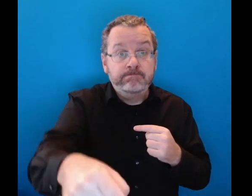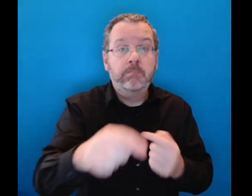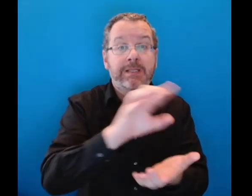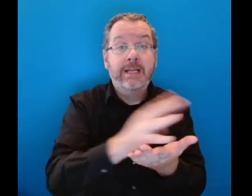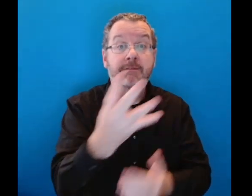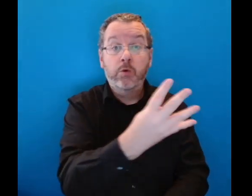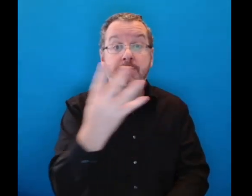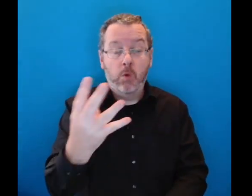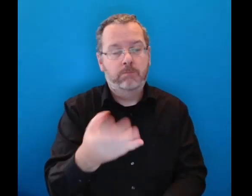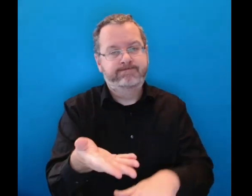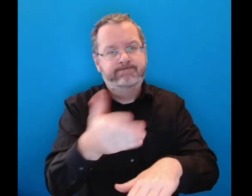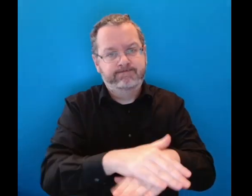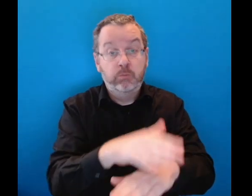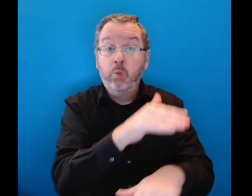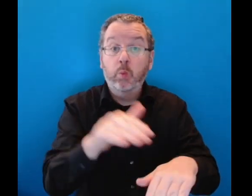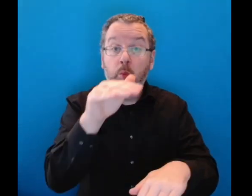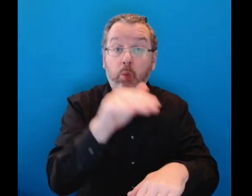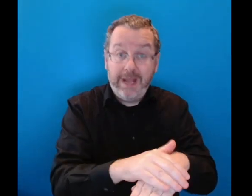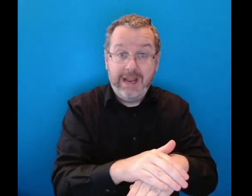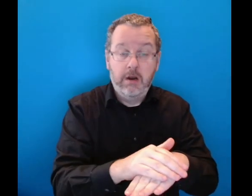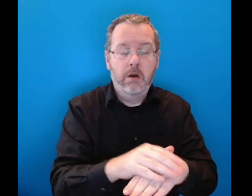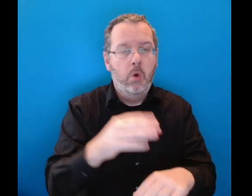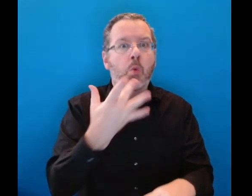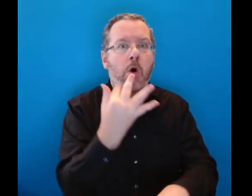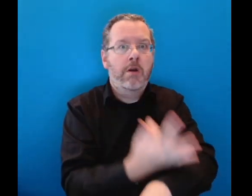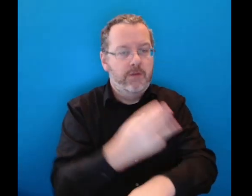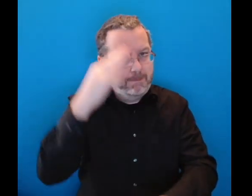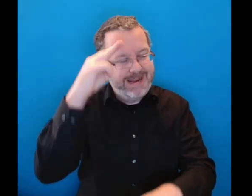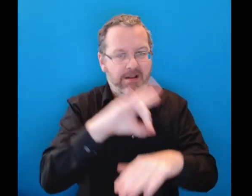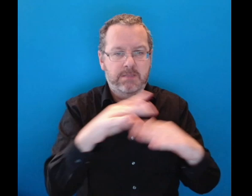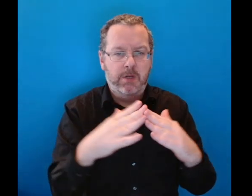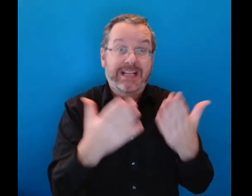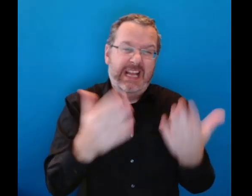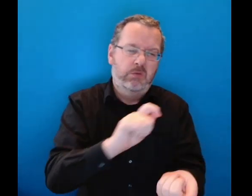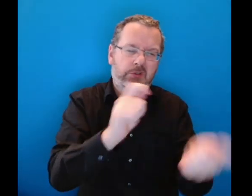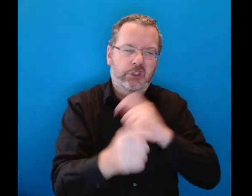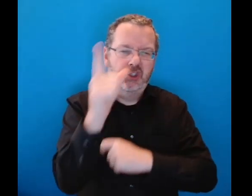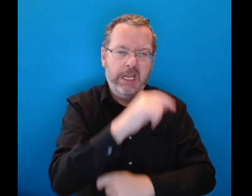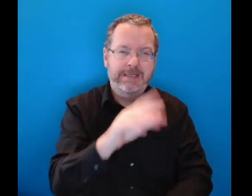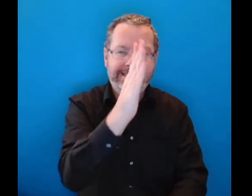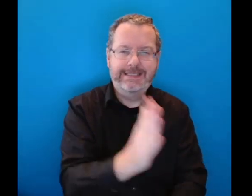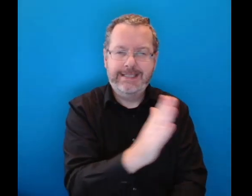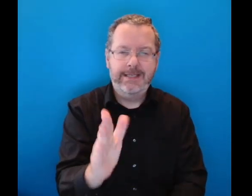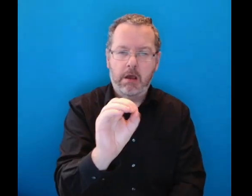In 1944 he died in the Waterford Mental Hospital (now St Otteran's Hospital),